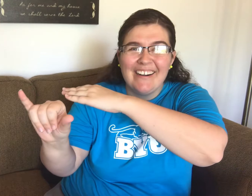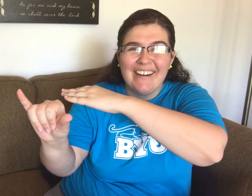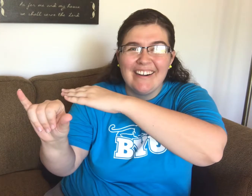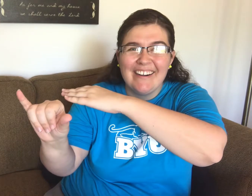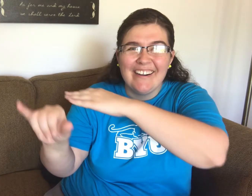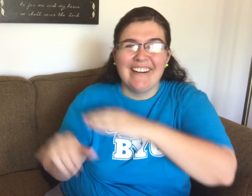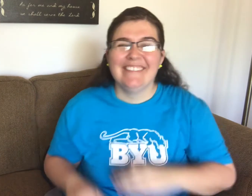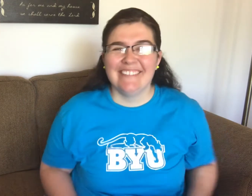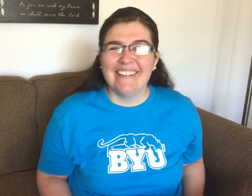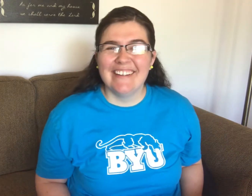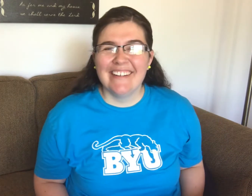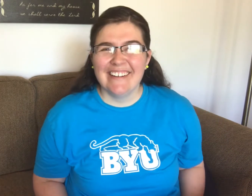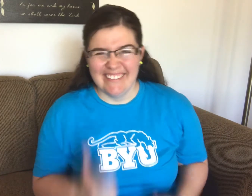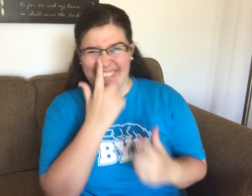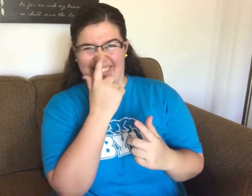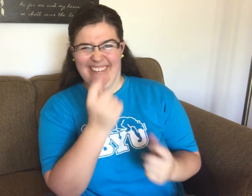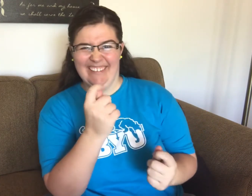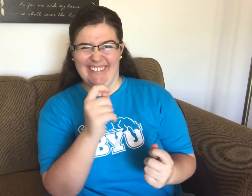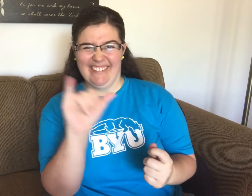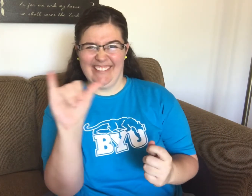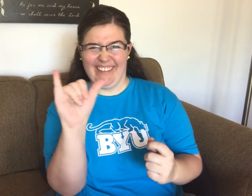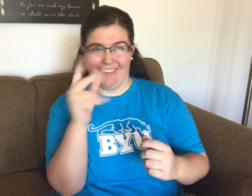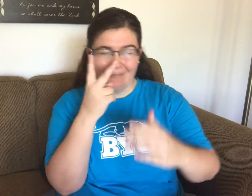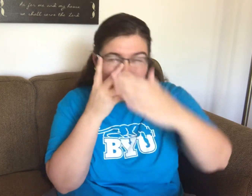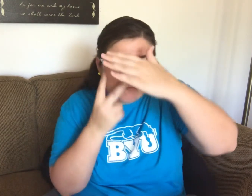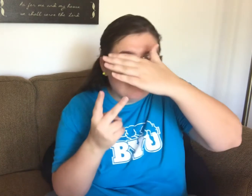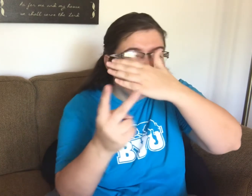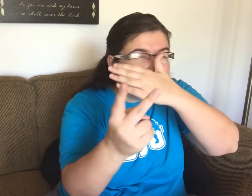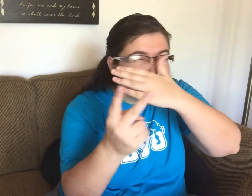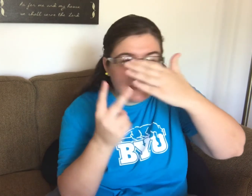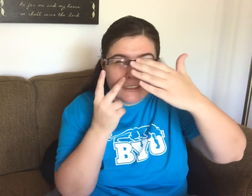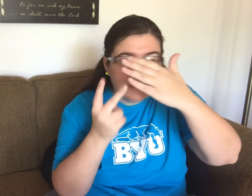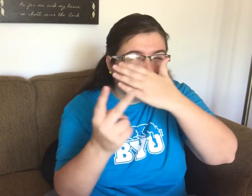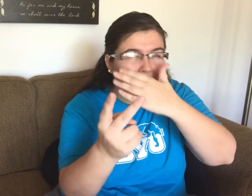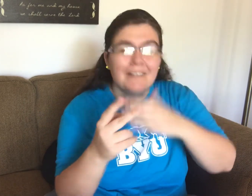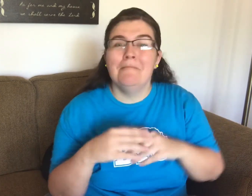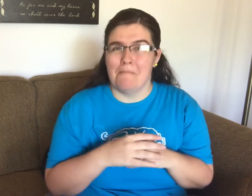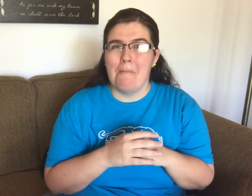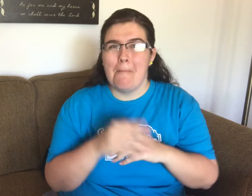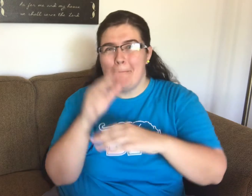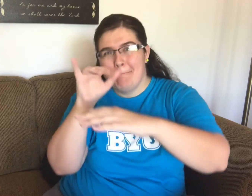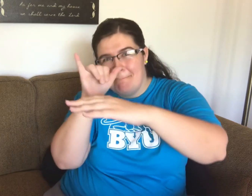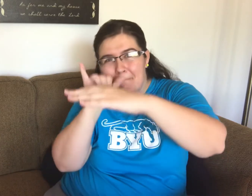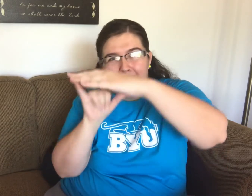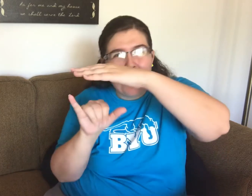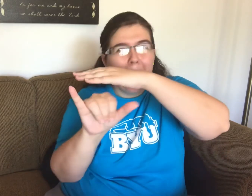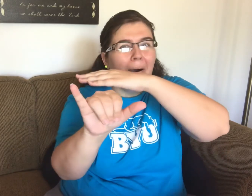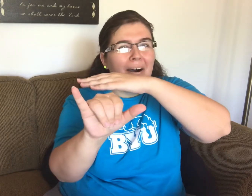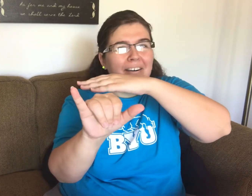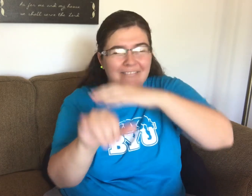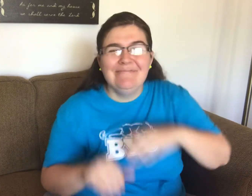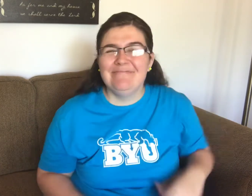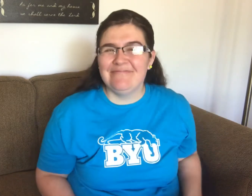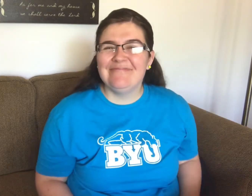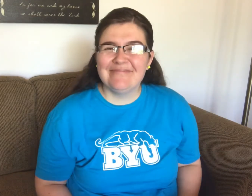This is kind of like a sign for prophesying or seeing the future :P